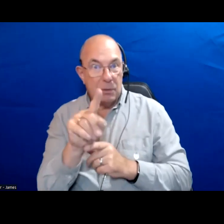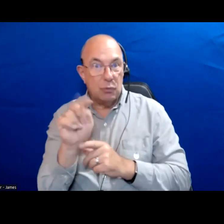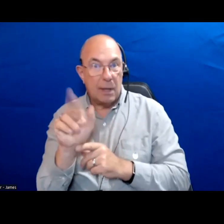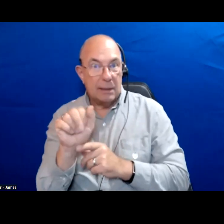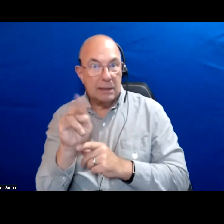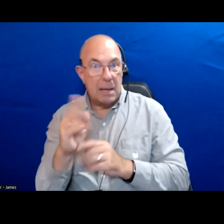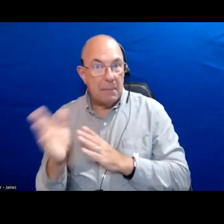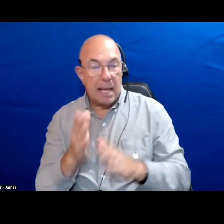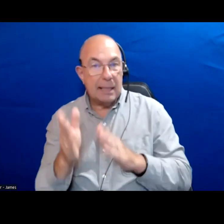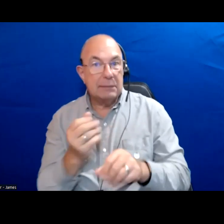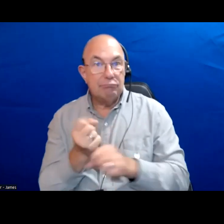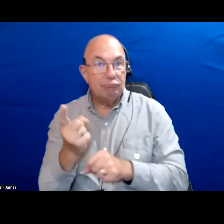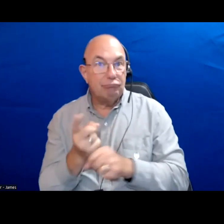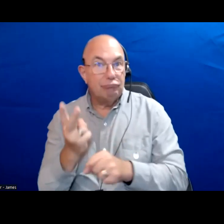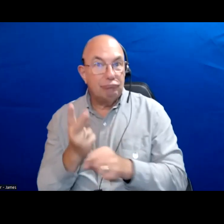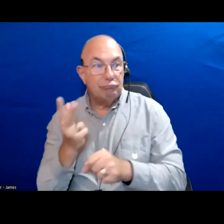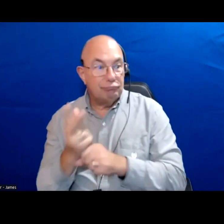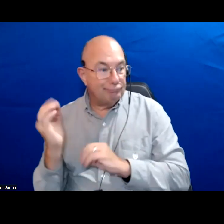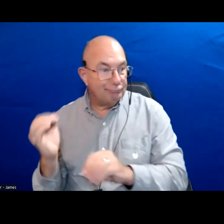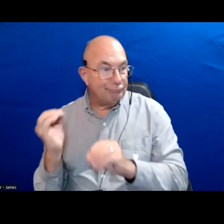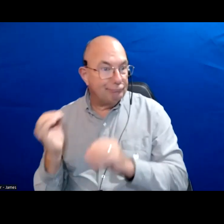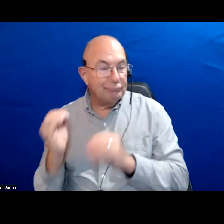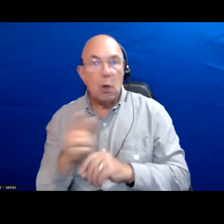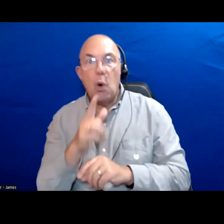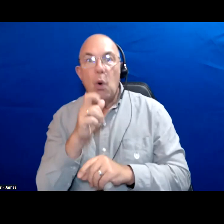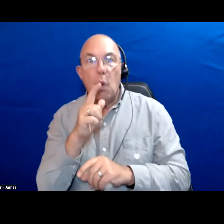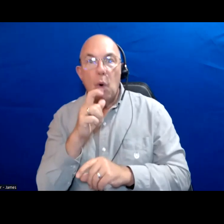And years and years later there is nothing who are the people in those areas?